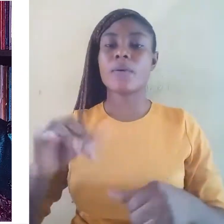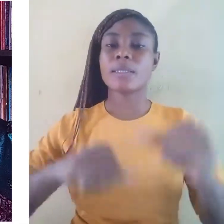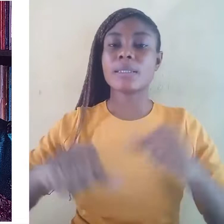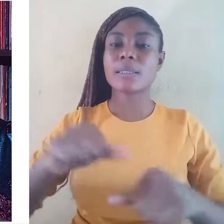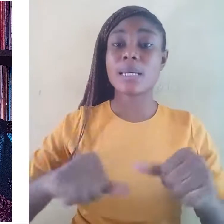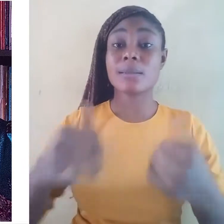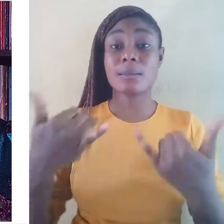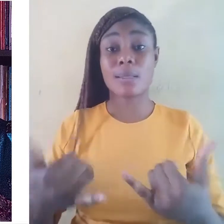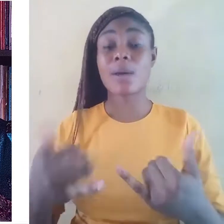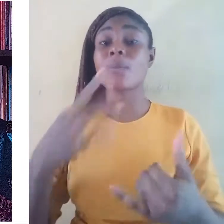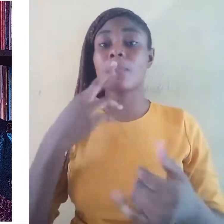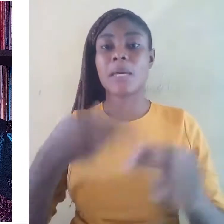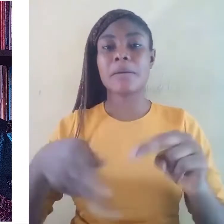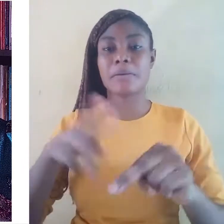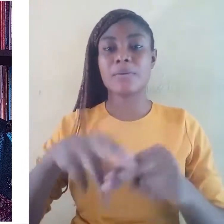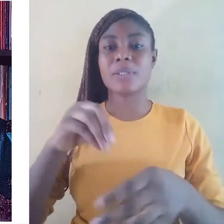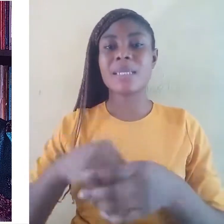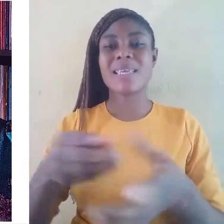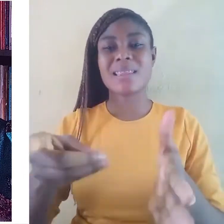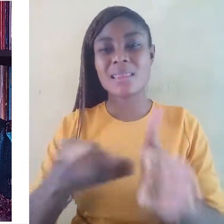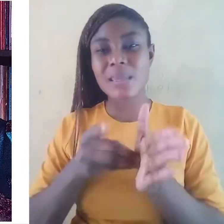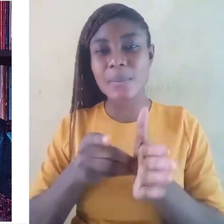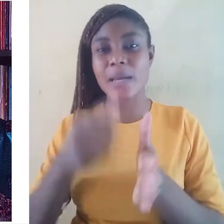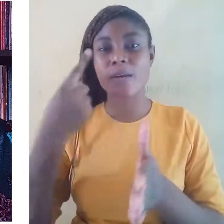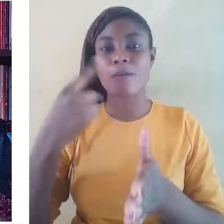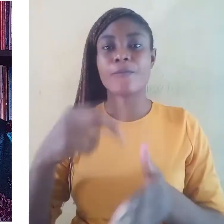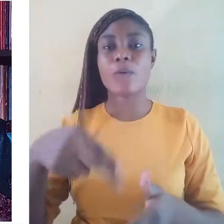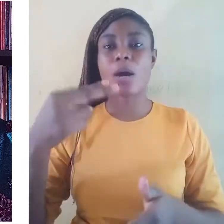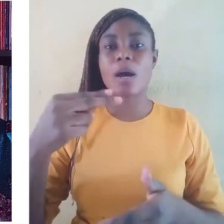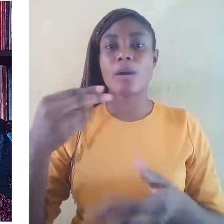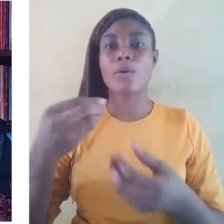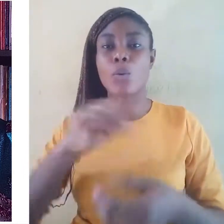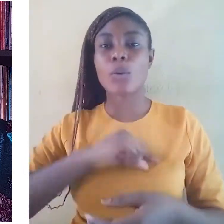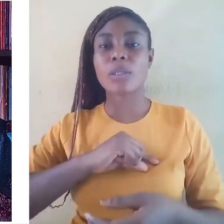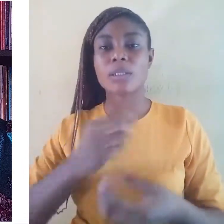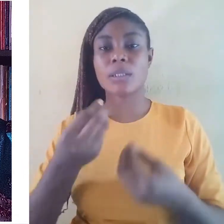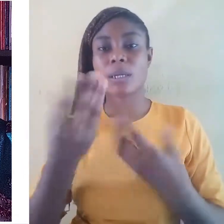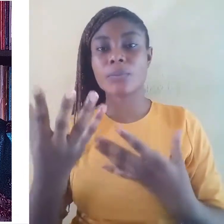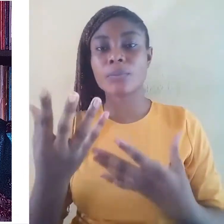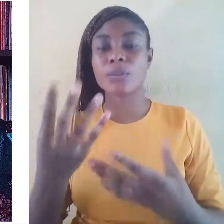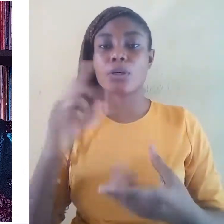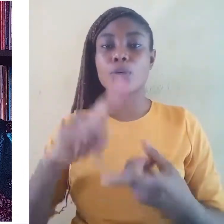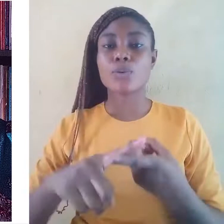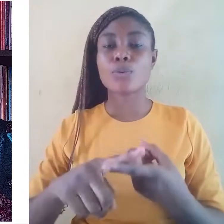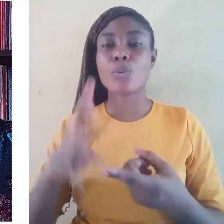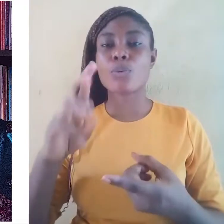in demand for high-quality information to realistically model the real world and make